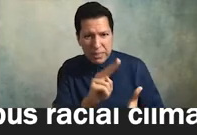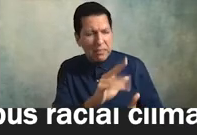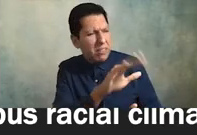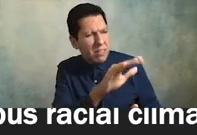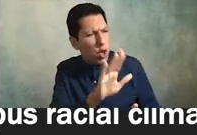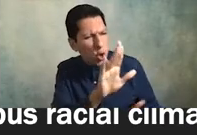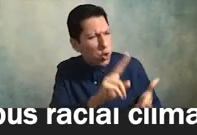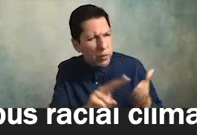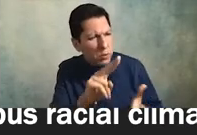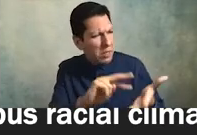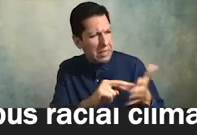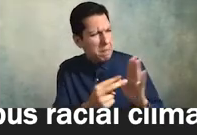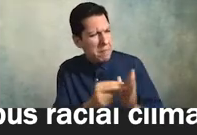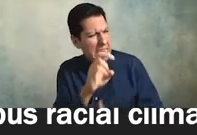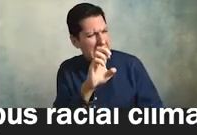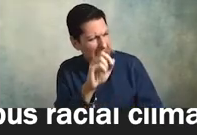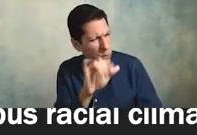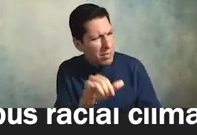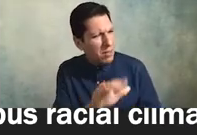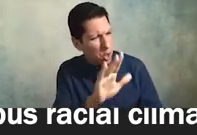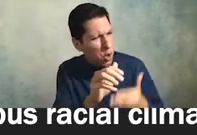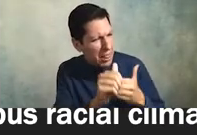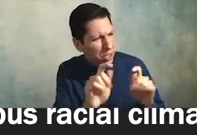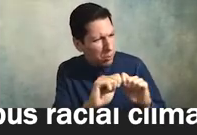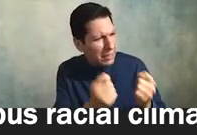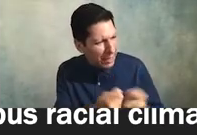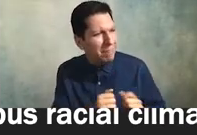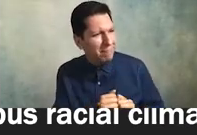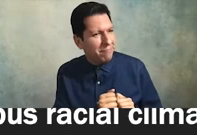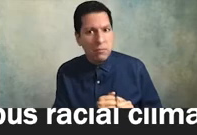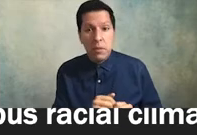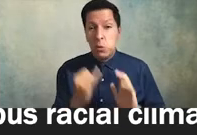if there are 10 people on the leadership team we're going to get nine different articulations